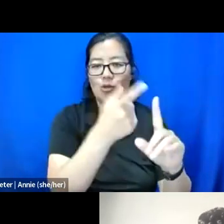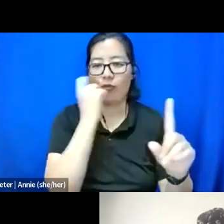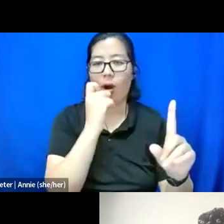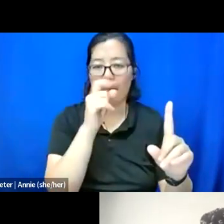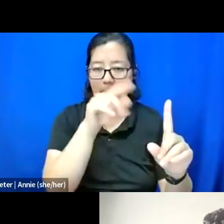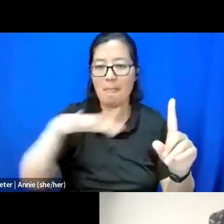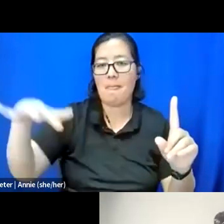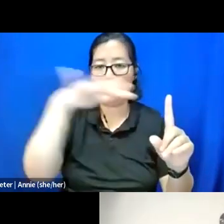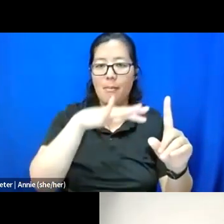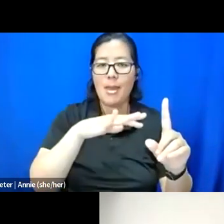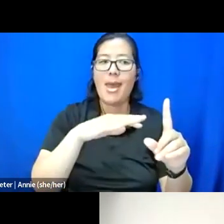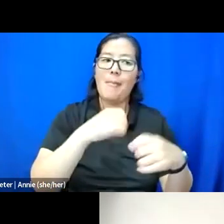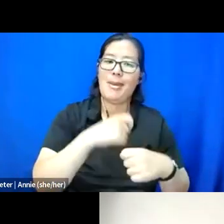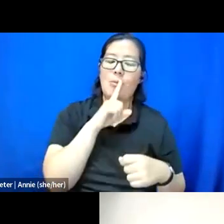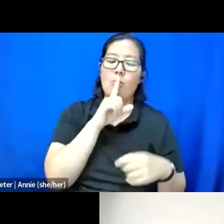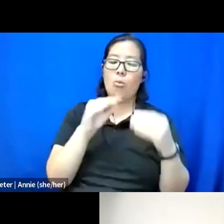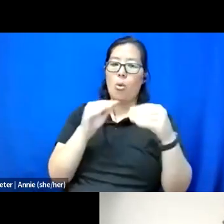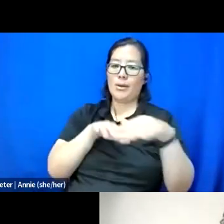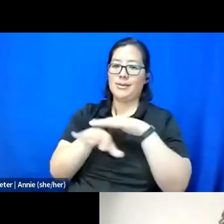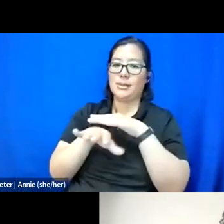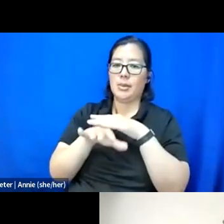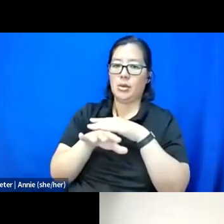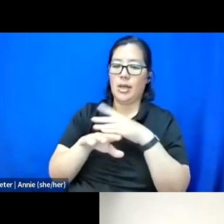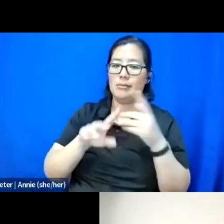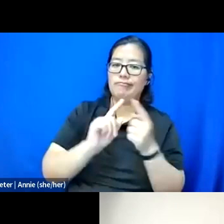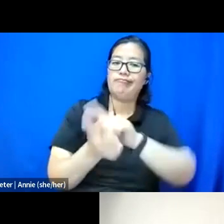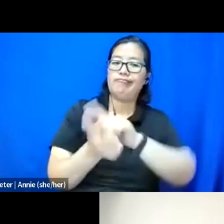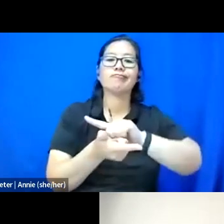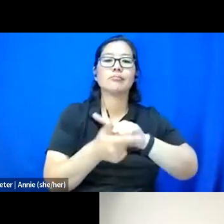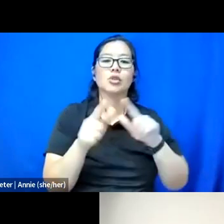putting it back into the type of language that birth did.